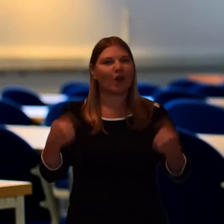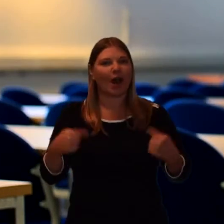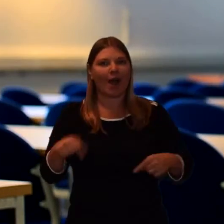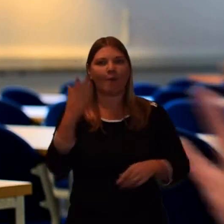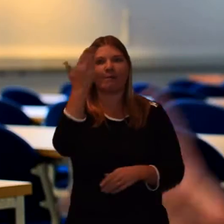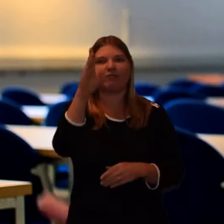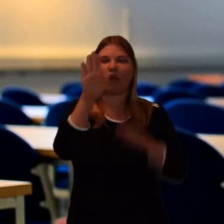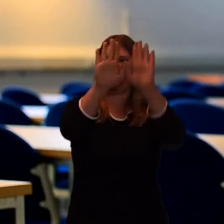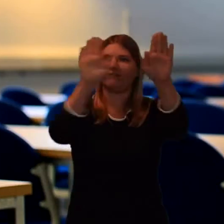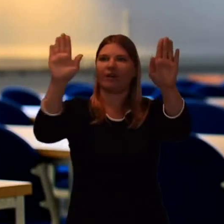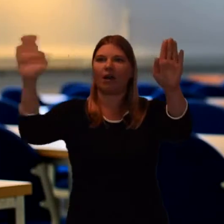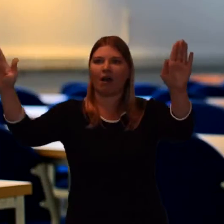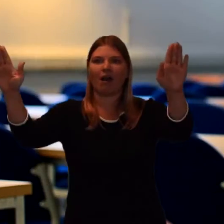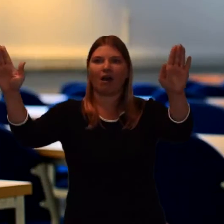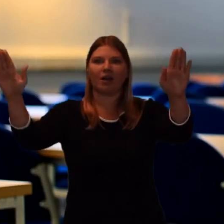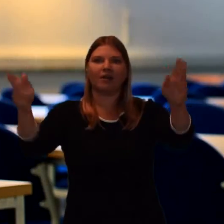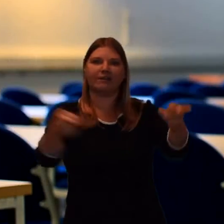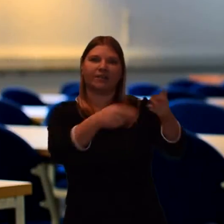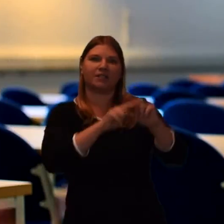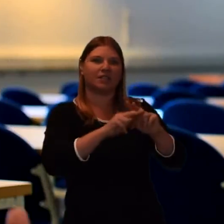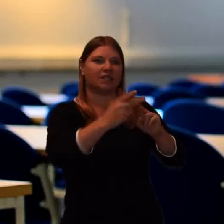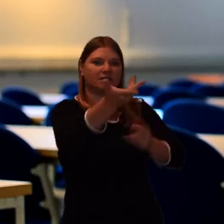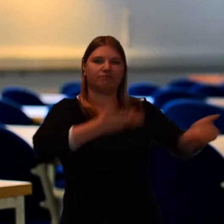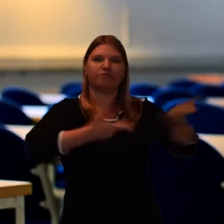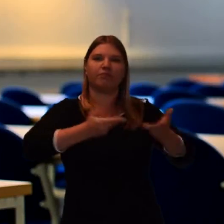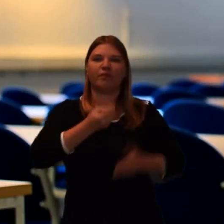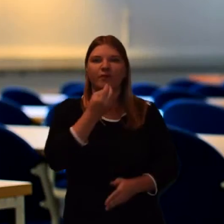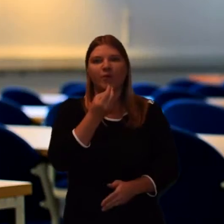they would cover mirrors. People would bring them food.